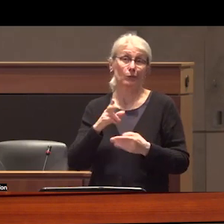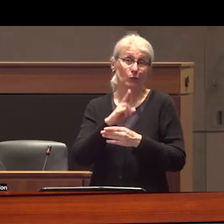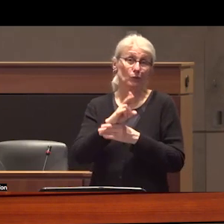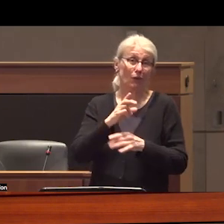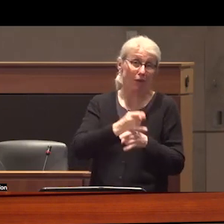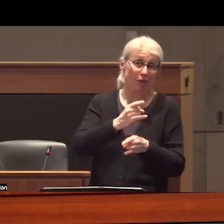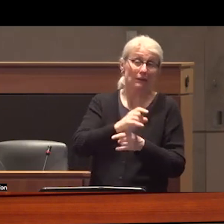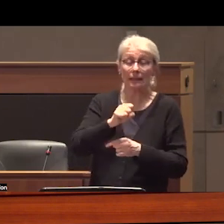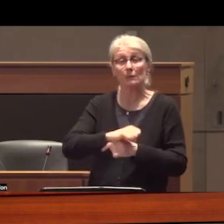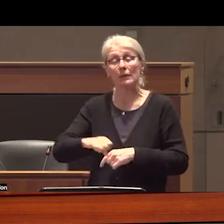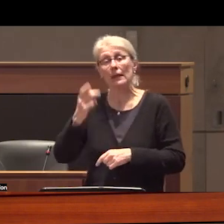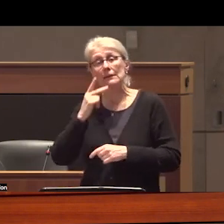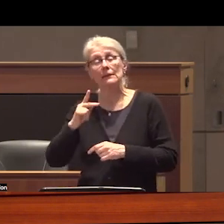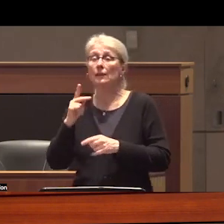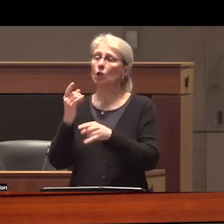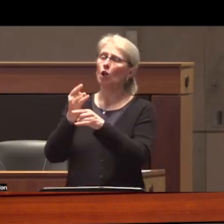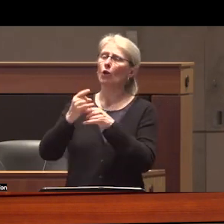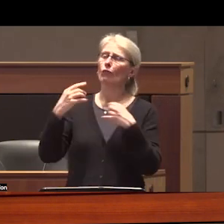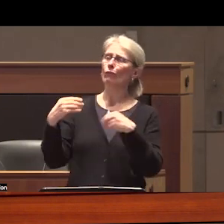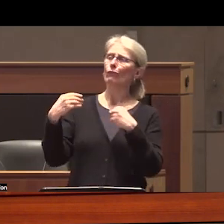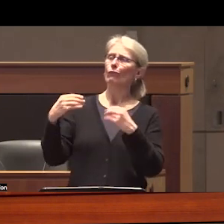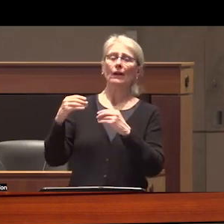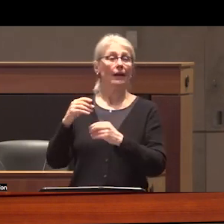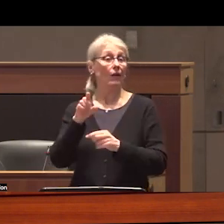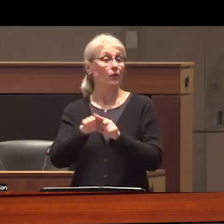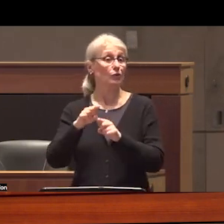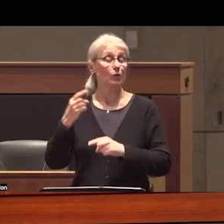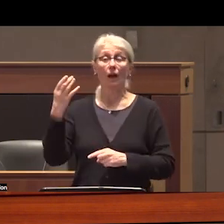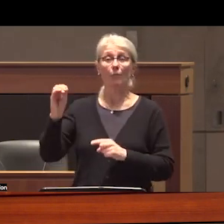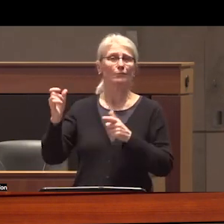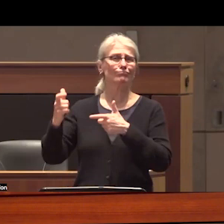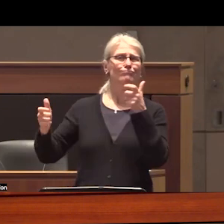watches alcohol be marketed and watches corporate profit be made and when we talk about legalizing